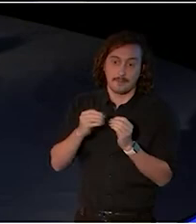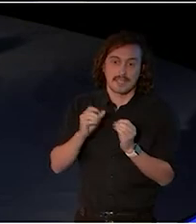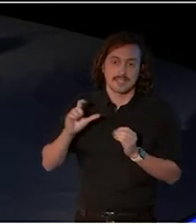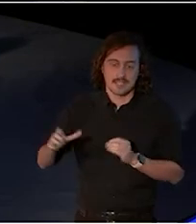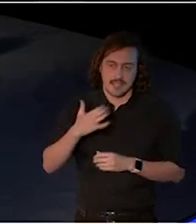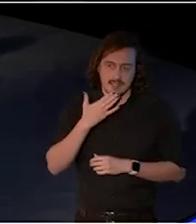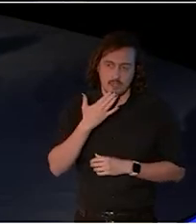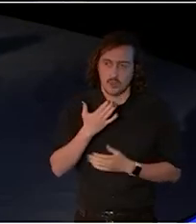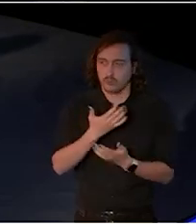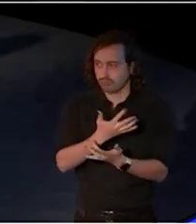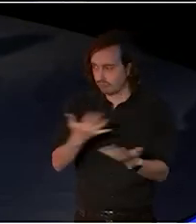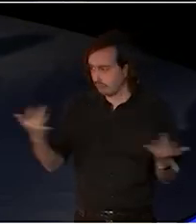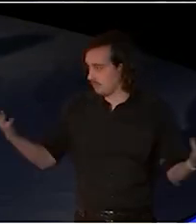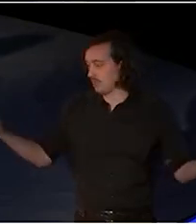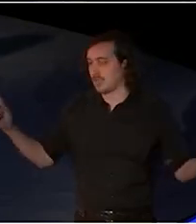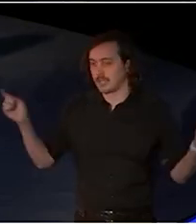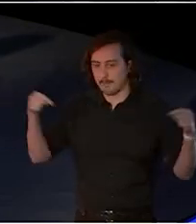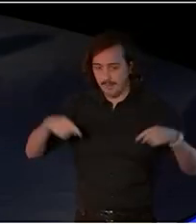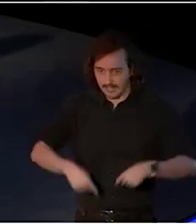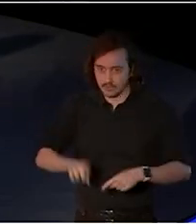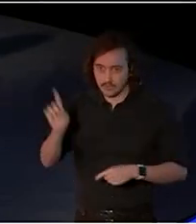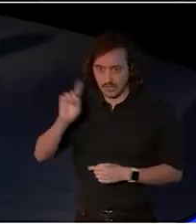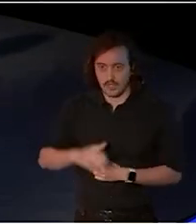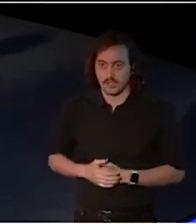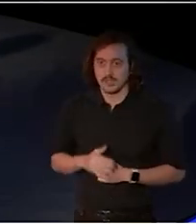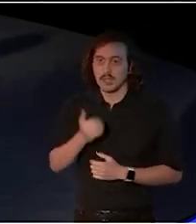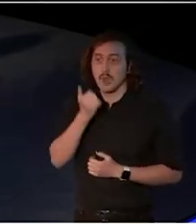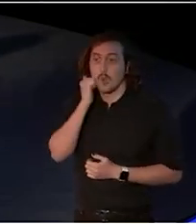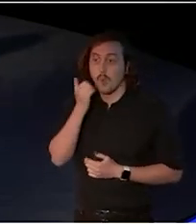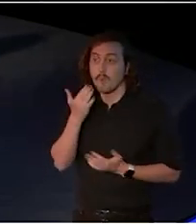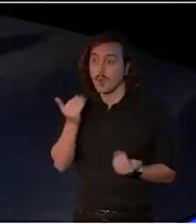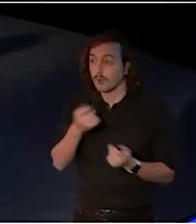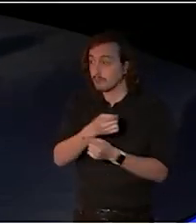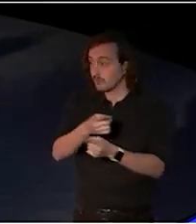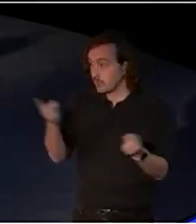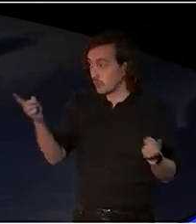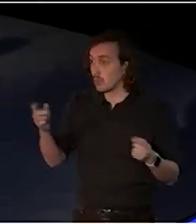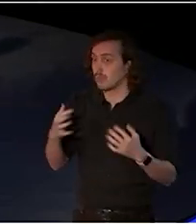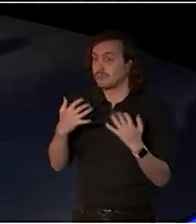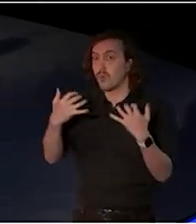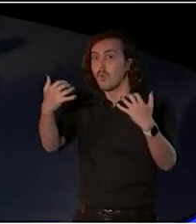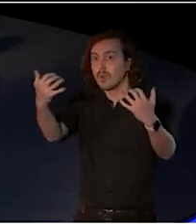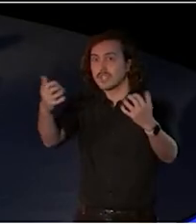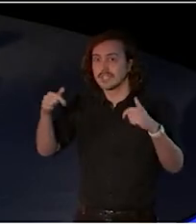And of course a very warm welcome to you all, people who are here in the theatre